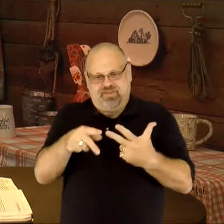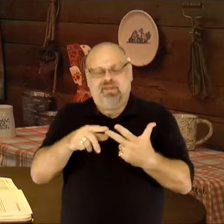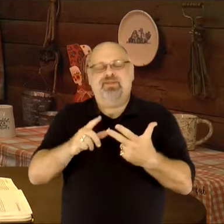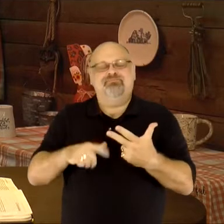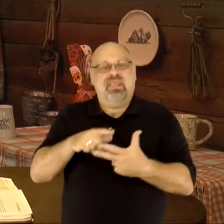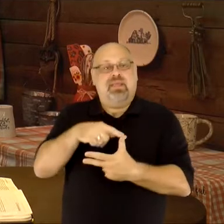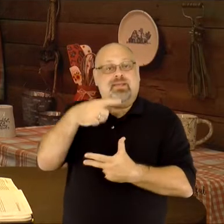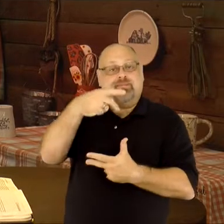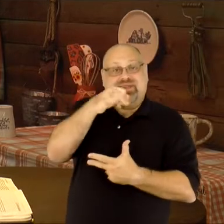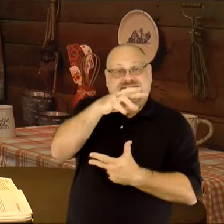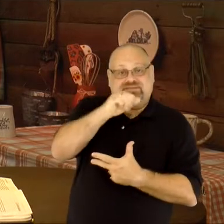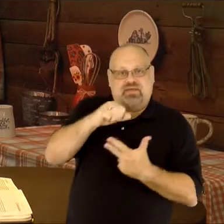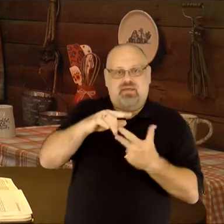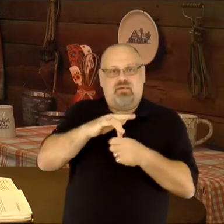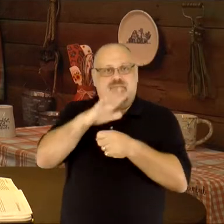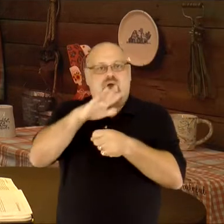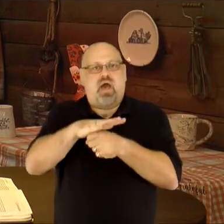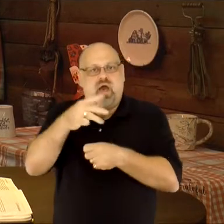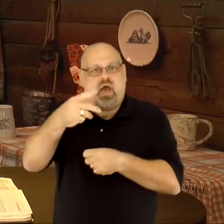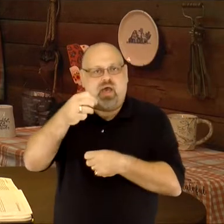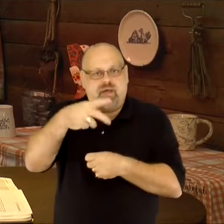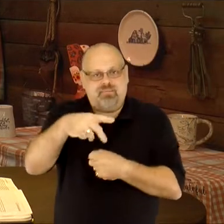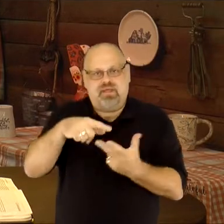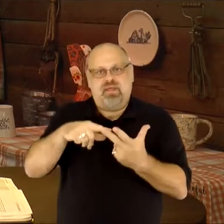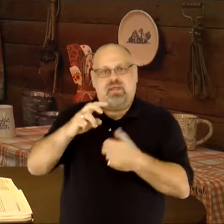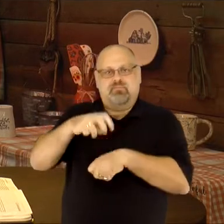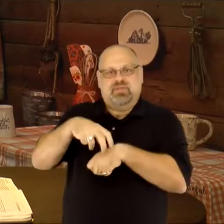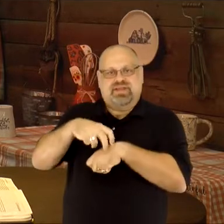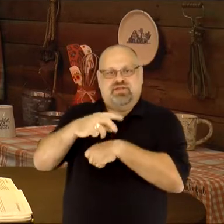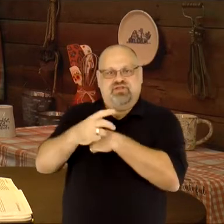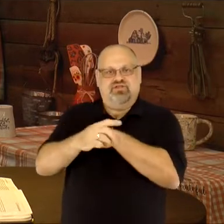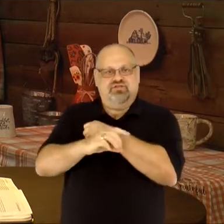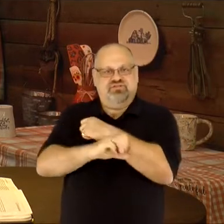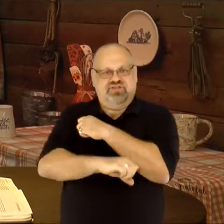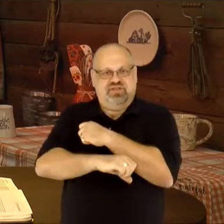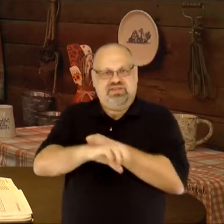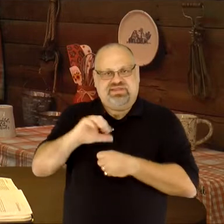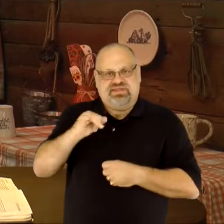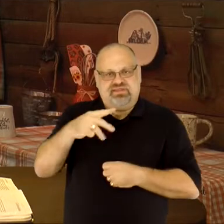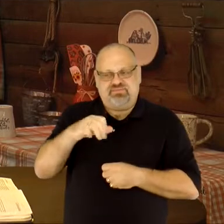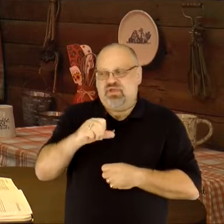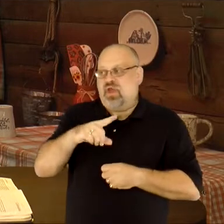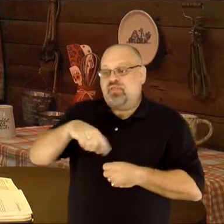and potato chips. In the weeks leading up to our wedding she helped me pack up the kitchen in my